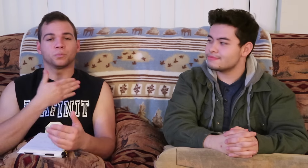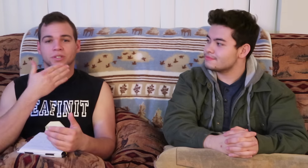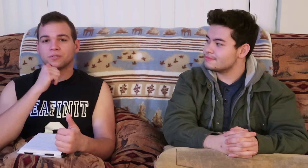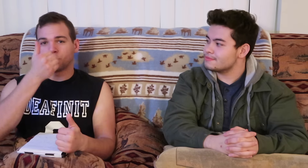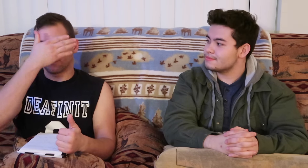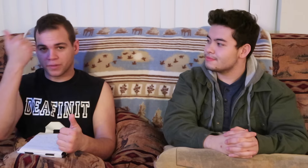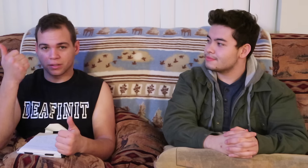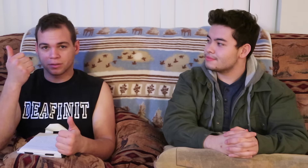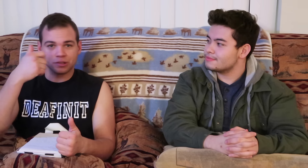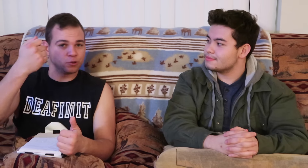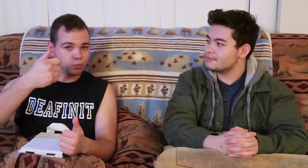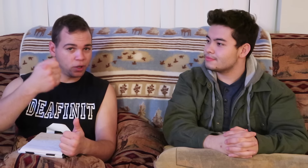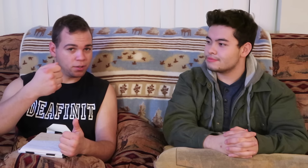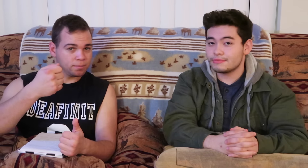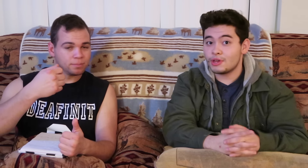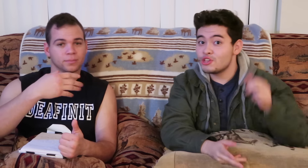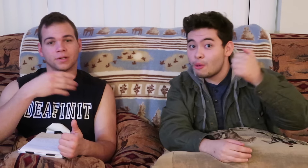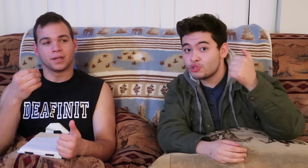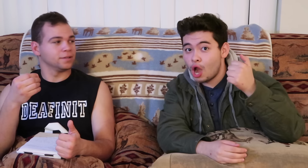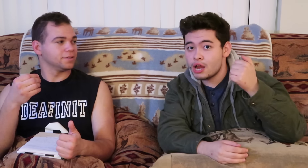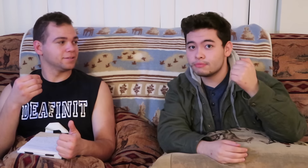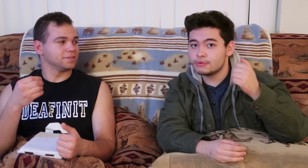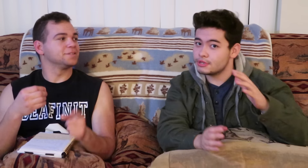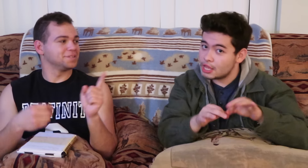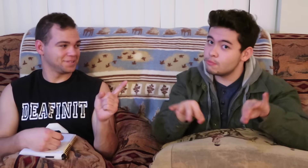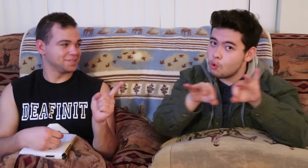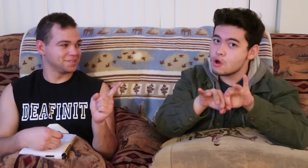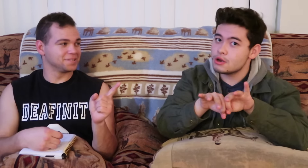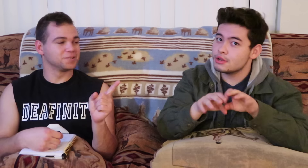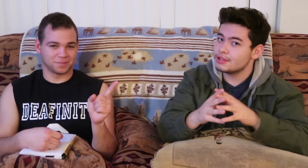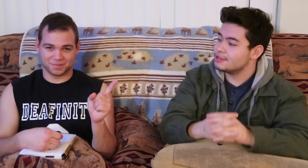so please don't forget to suscribe subscribing , that's important!